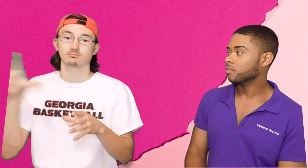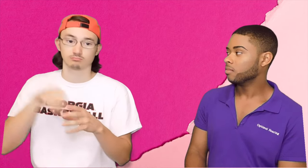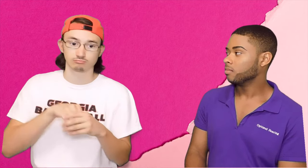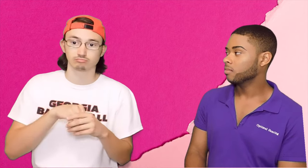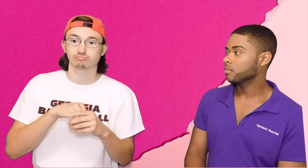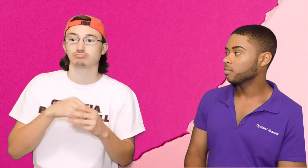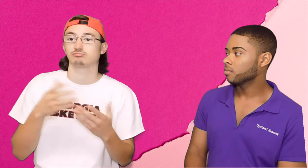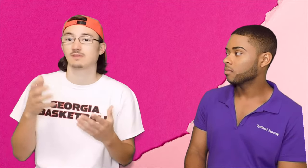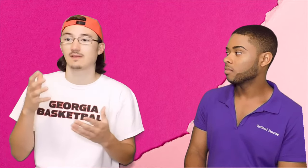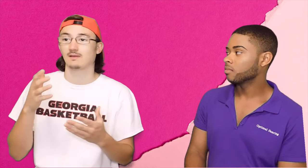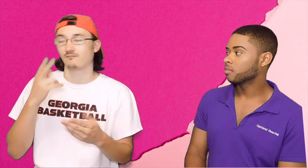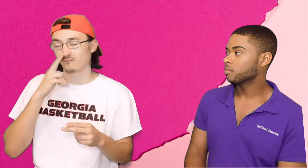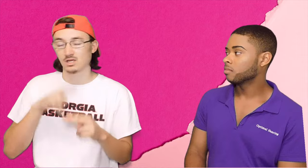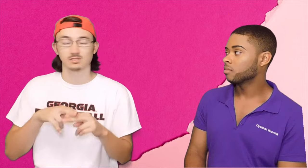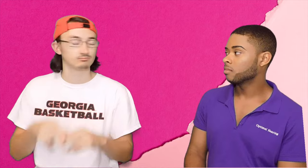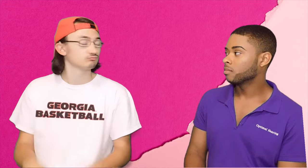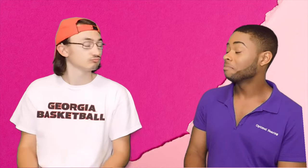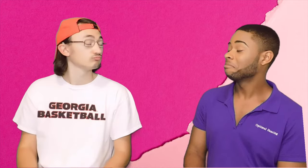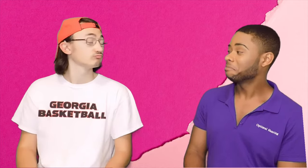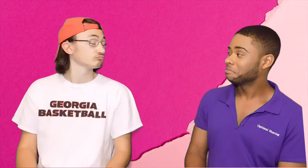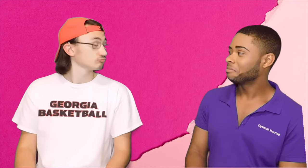Deaf people can be part of it and it's a lot of fun